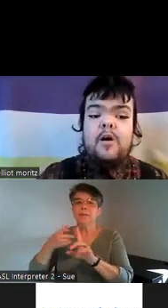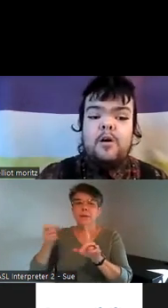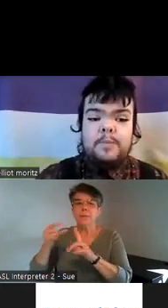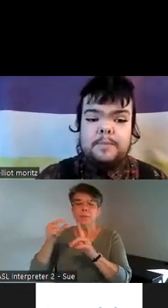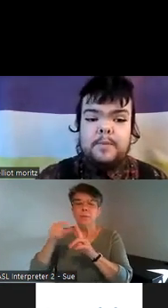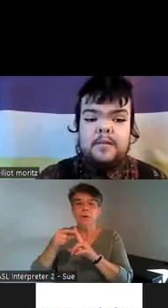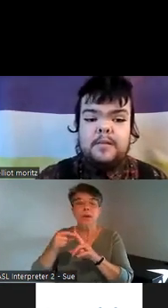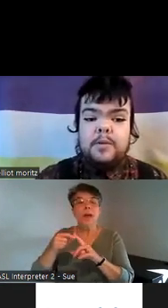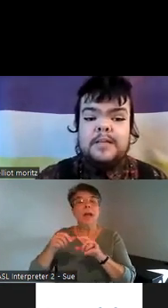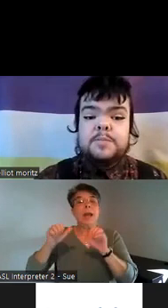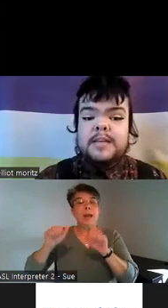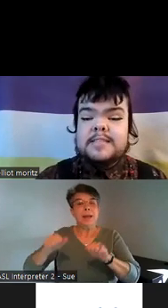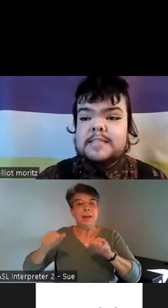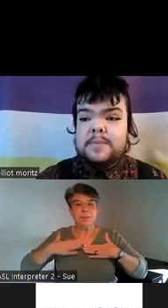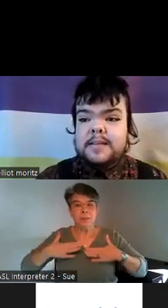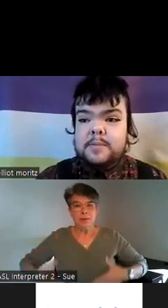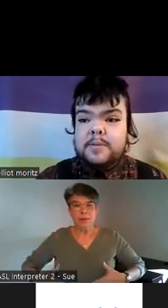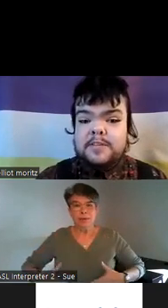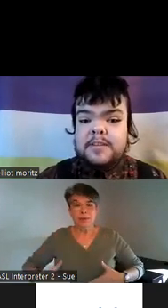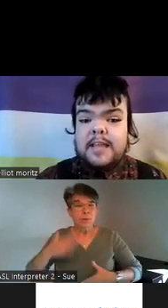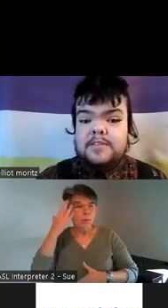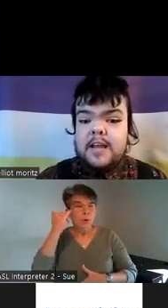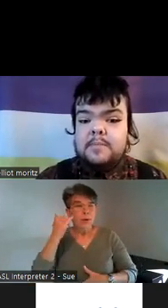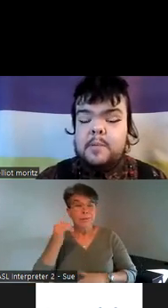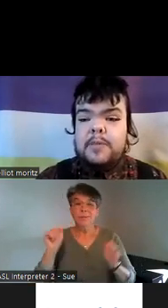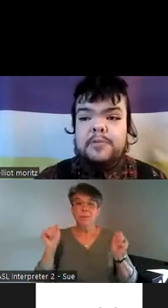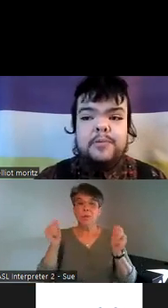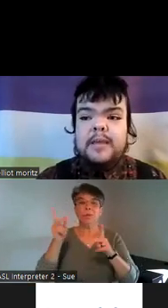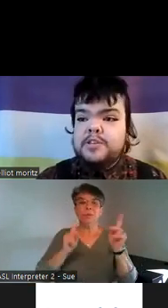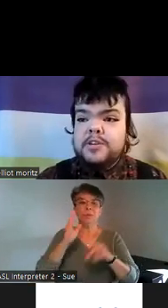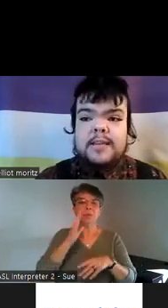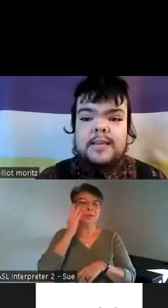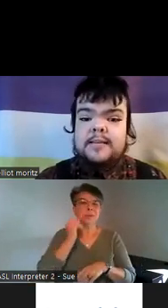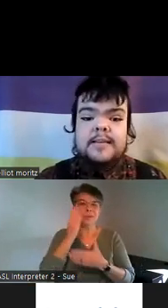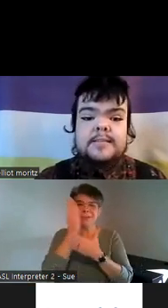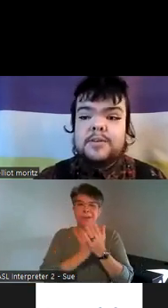that all people will experience disability within their lifetime whether through injury illness or